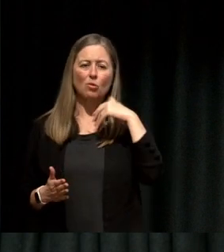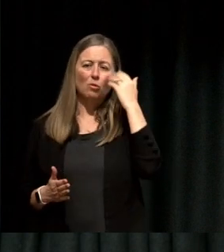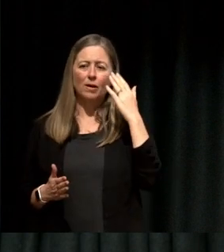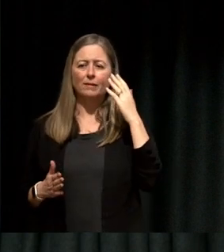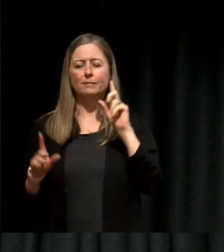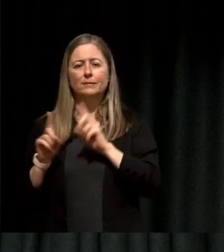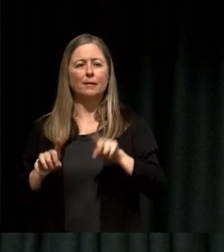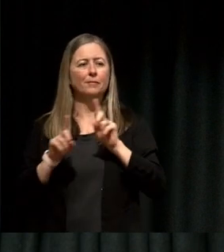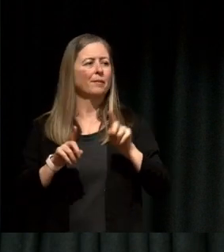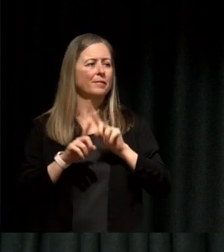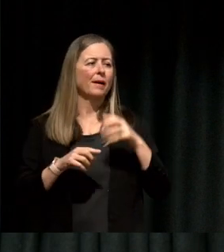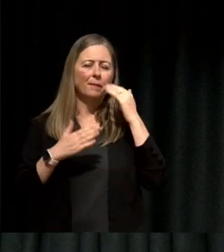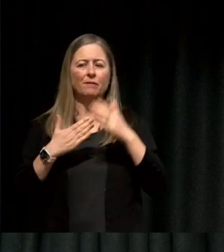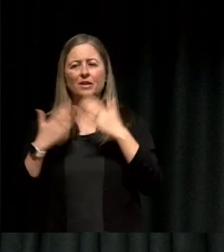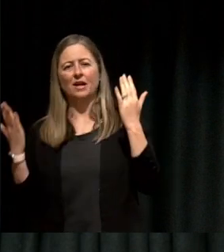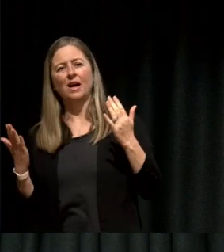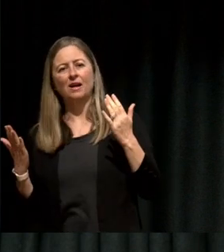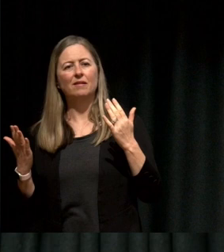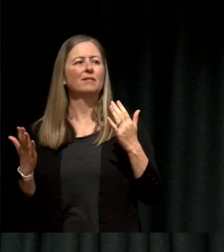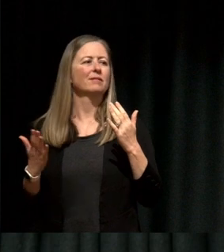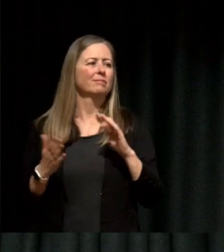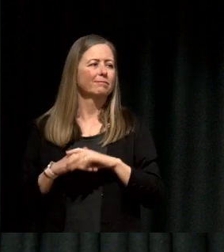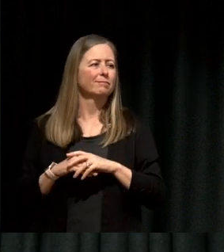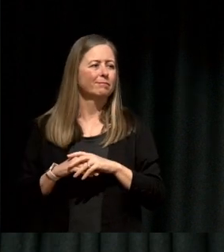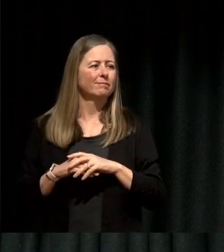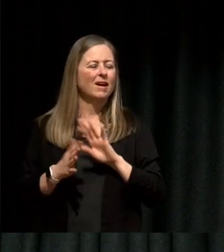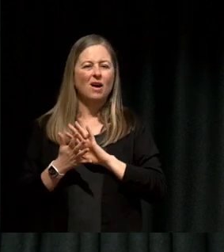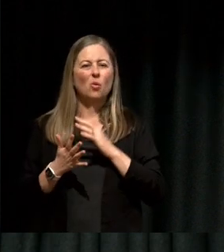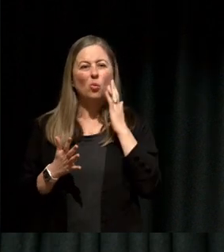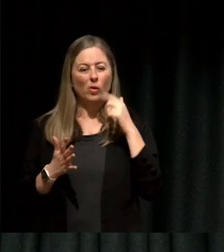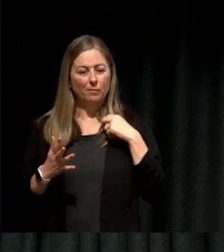almost the same thing every day so how do you make that interesting, and whenever you